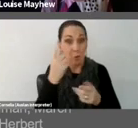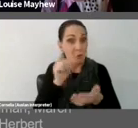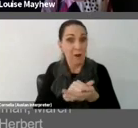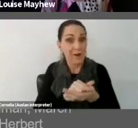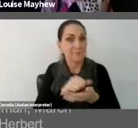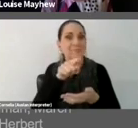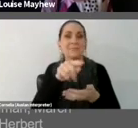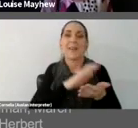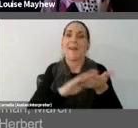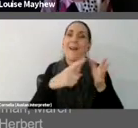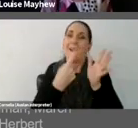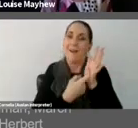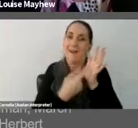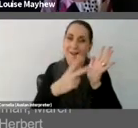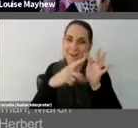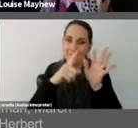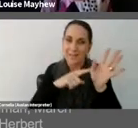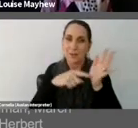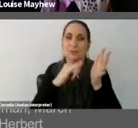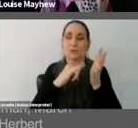opening at MoMA.